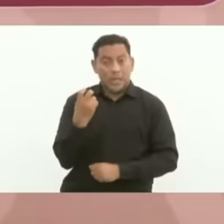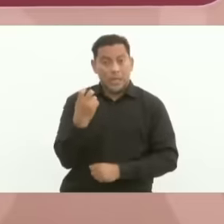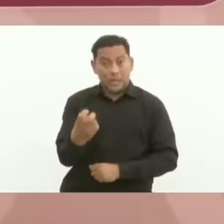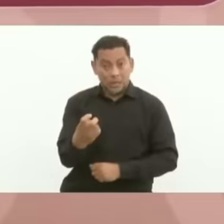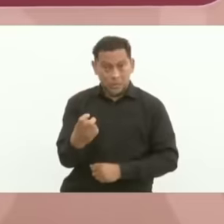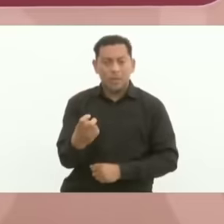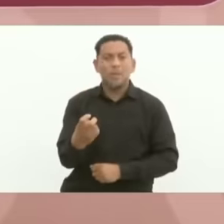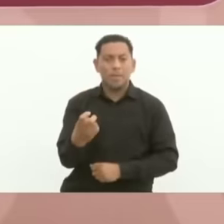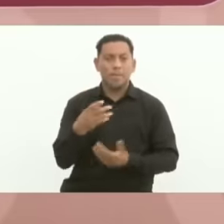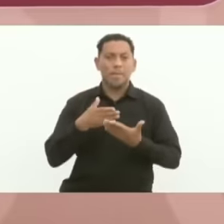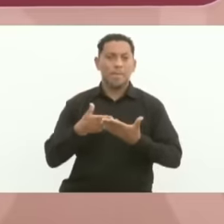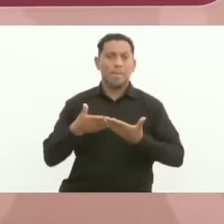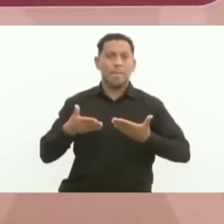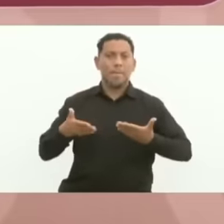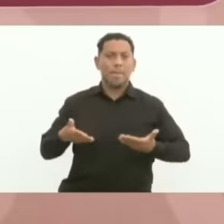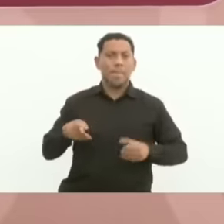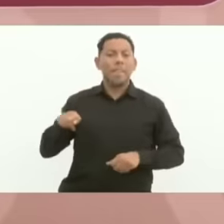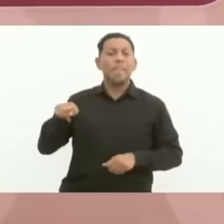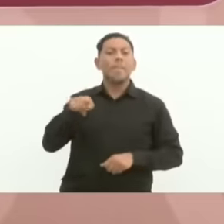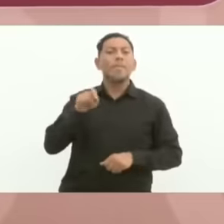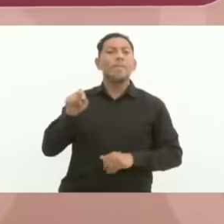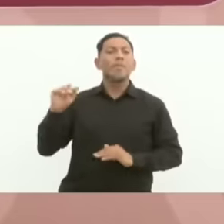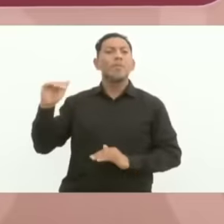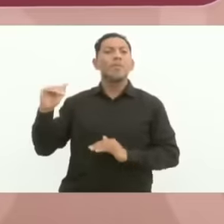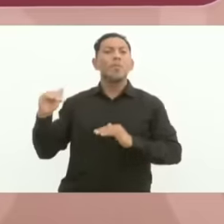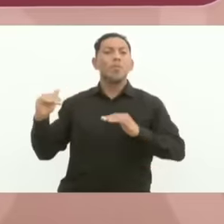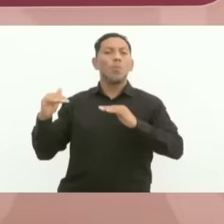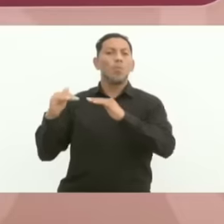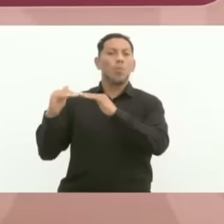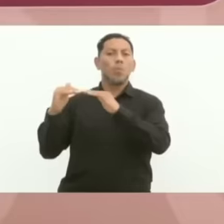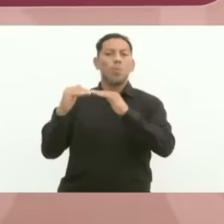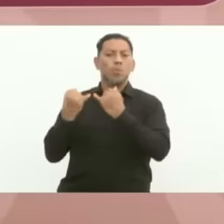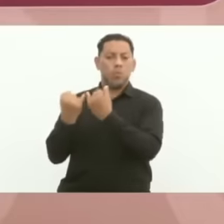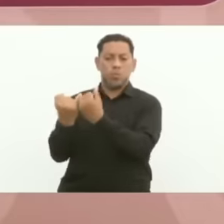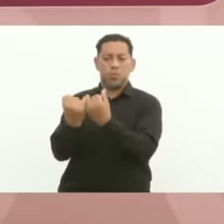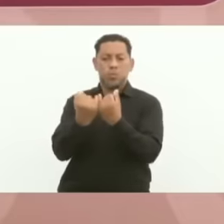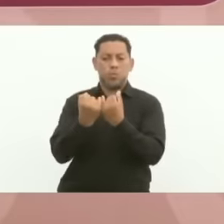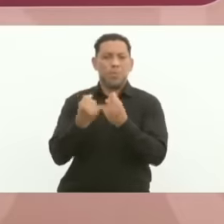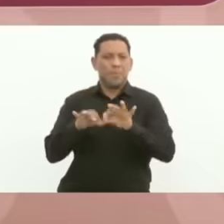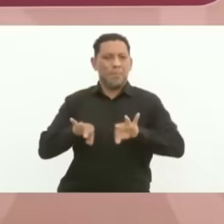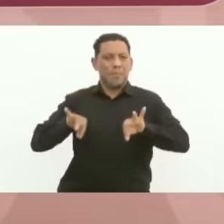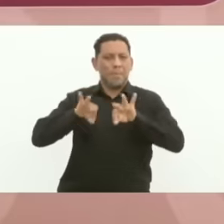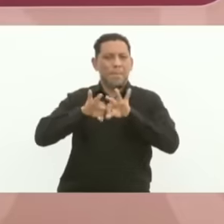what these works generate is equality and also have the essence of Mexican humanism